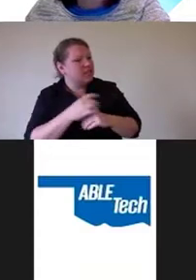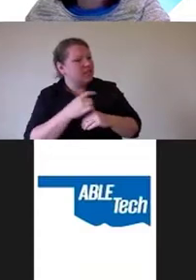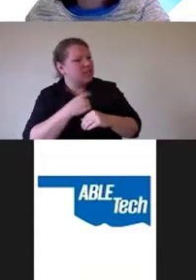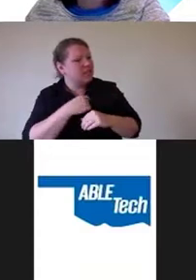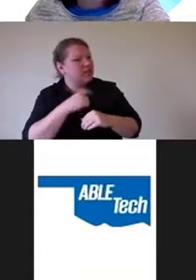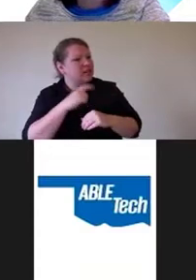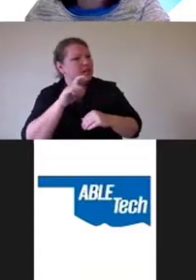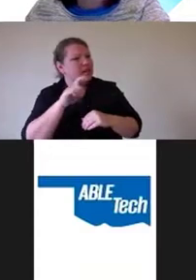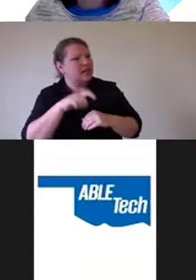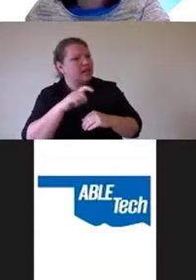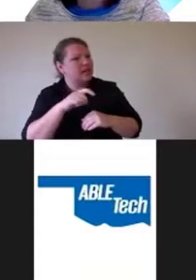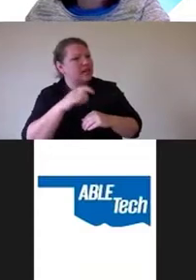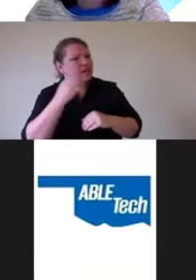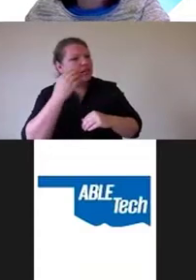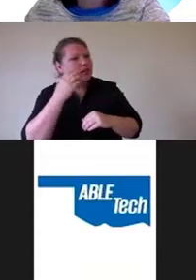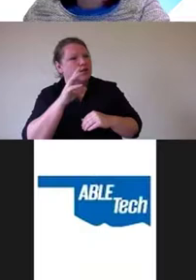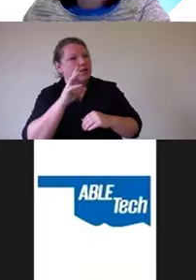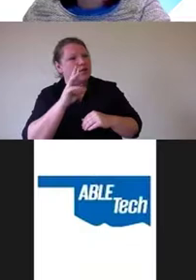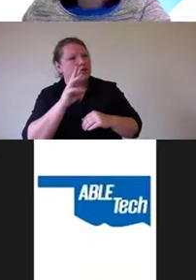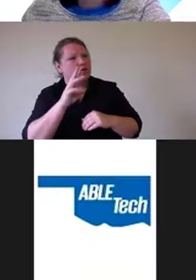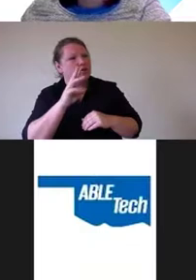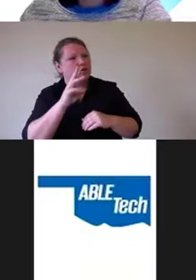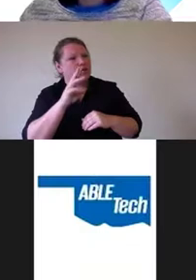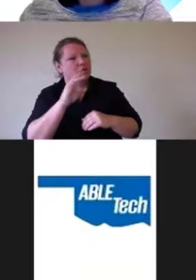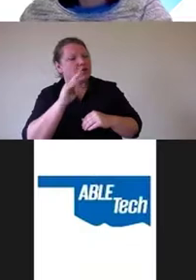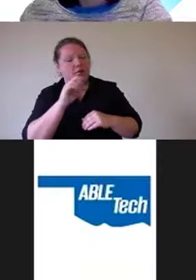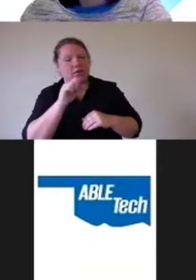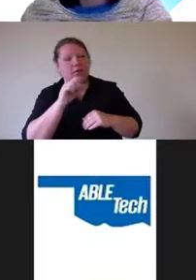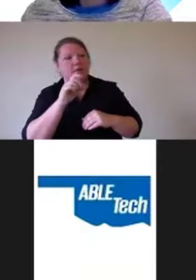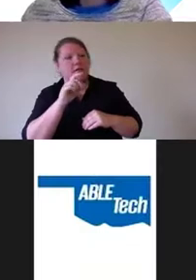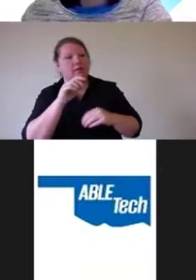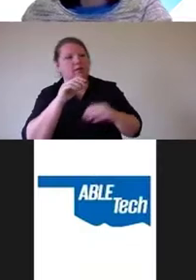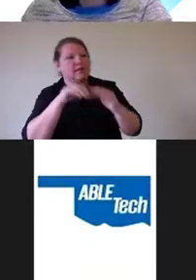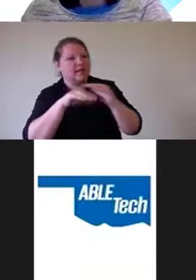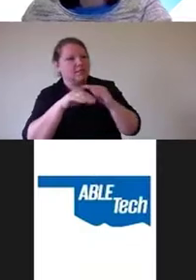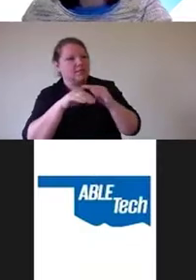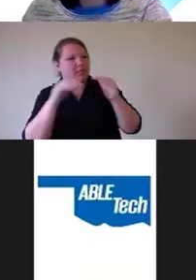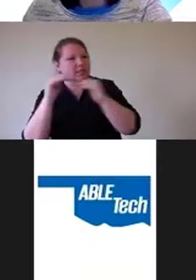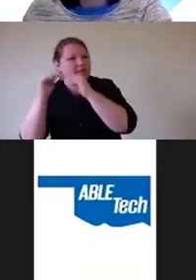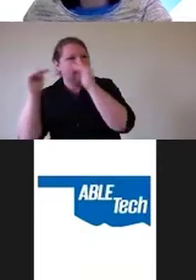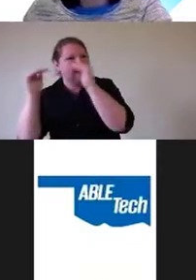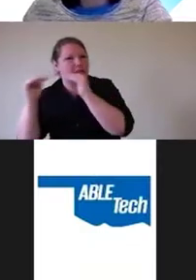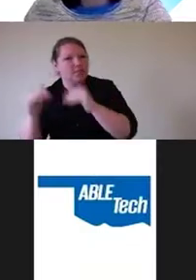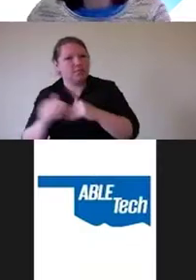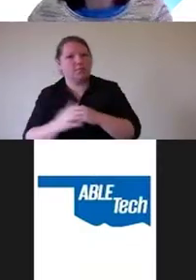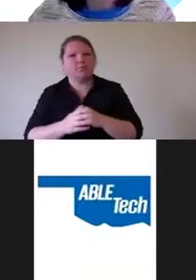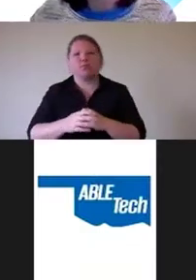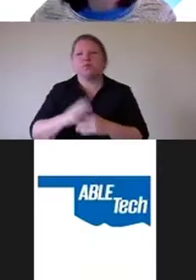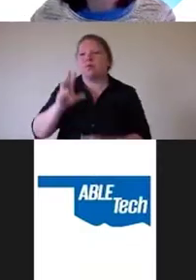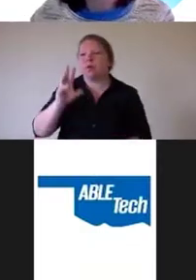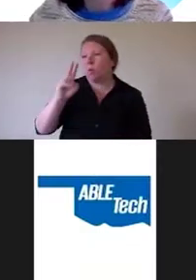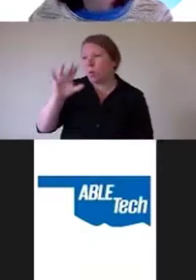Wick's meet accessibility standards. So, it wasn't until Wick's was threatened with an accessability